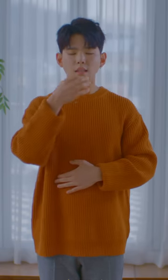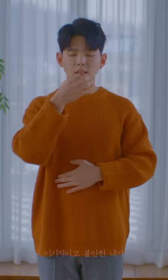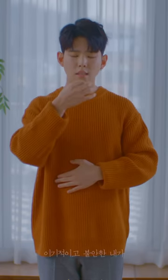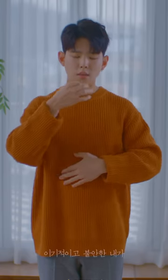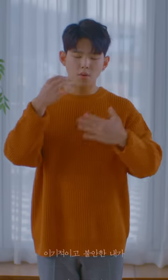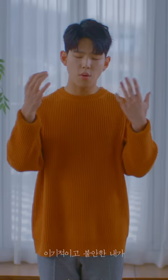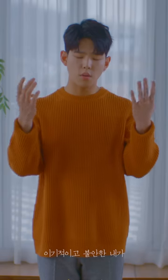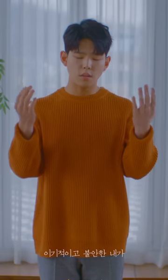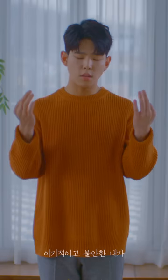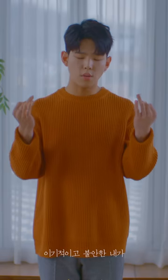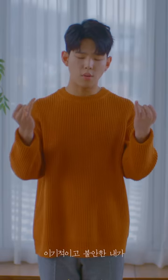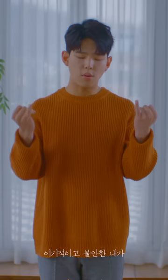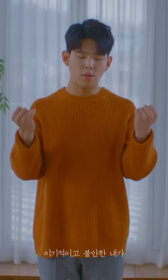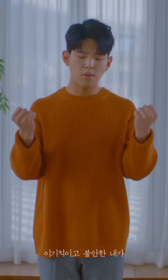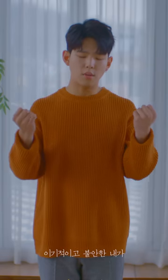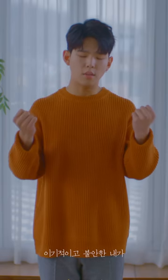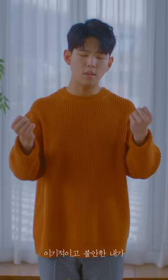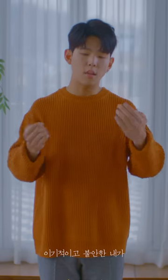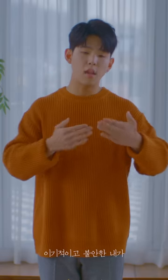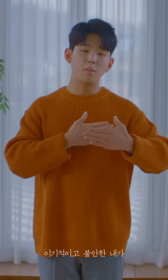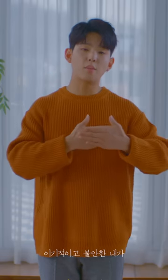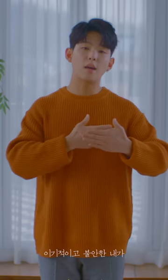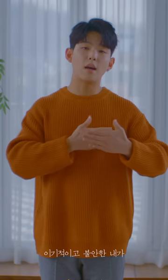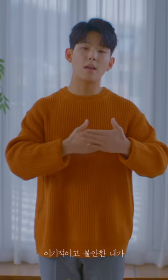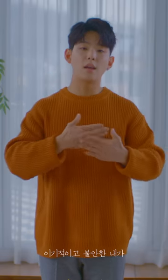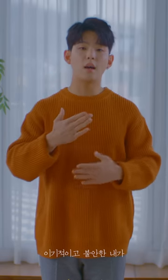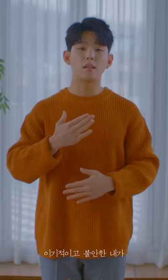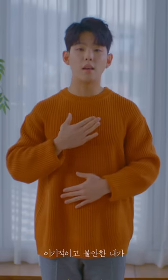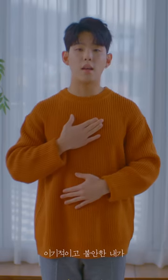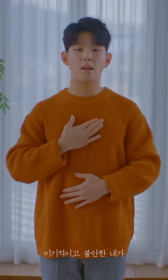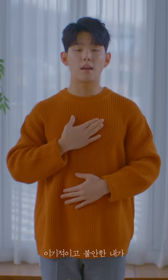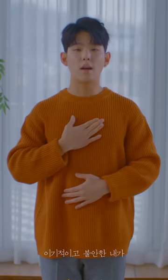Me who is selfish and anxious